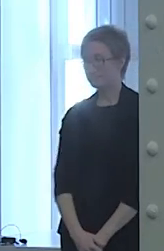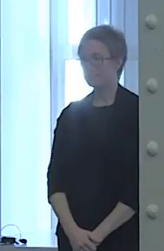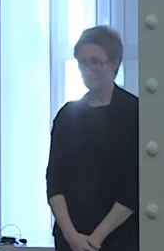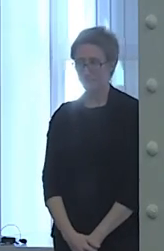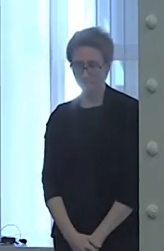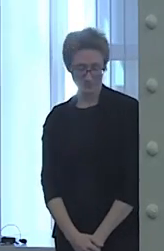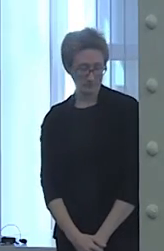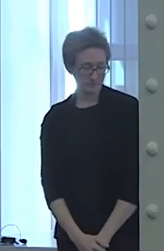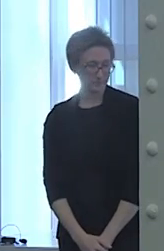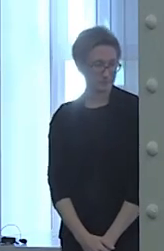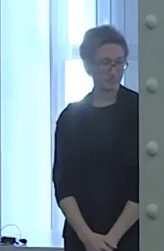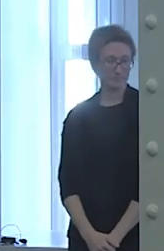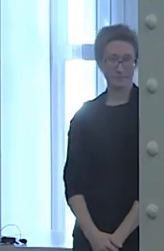Thank you, Jessica.